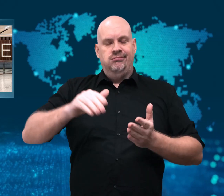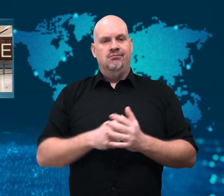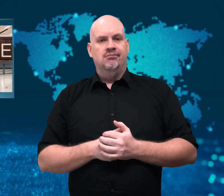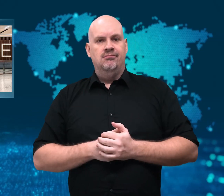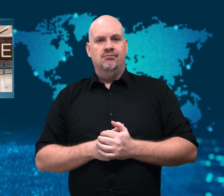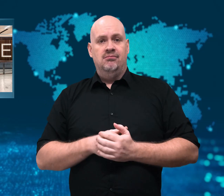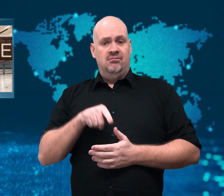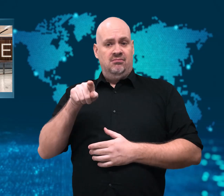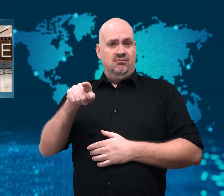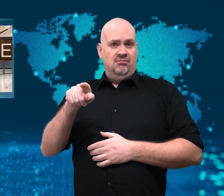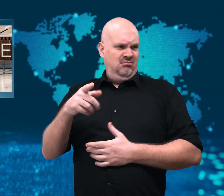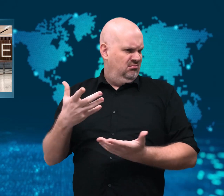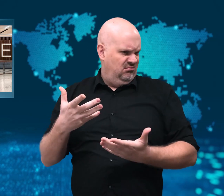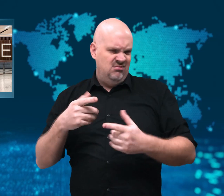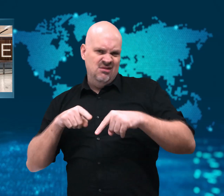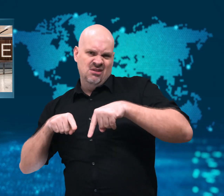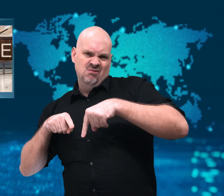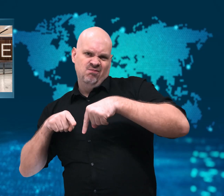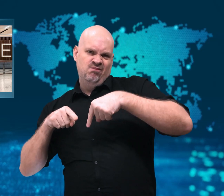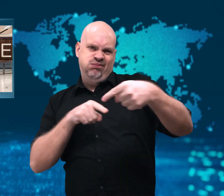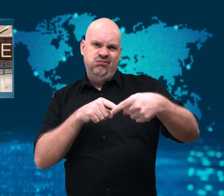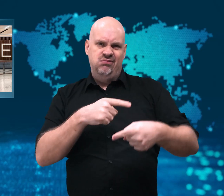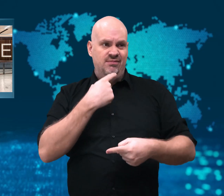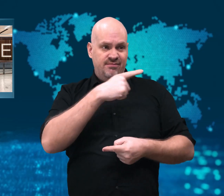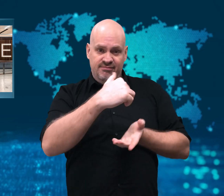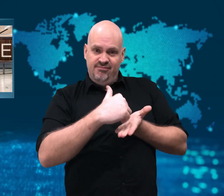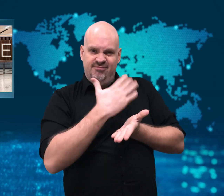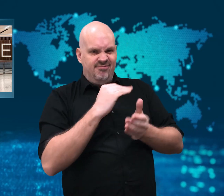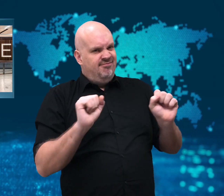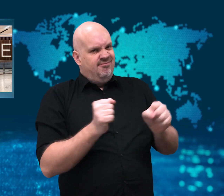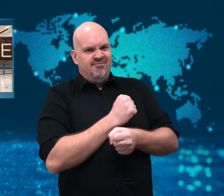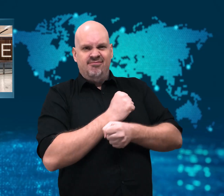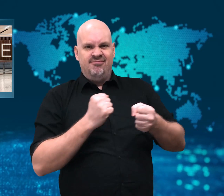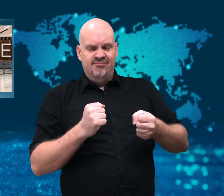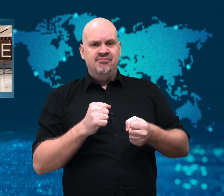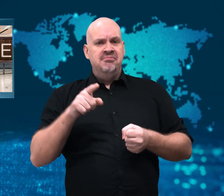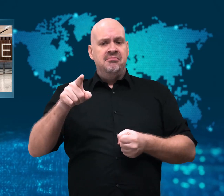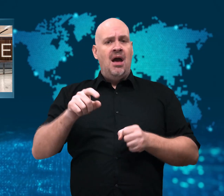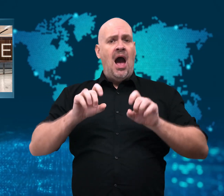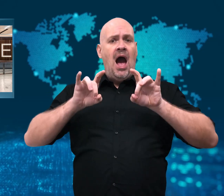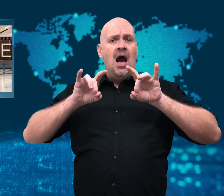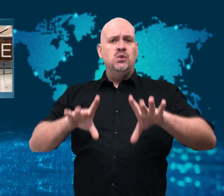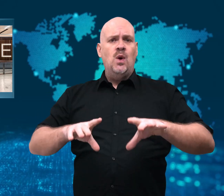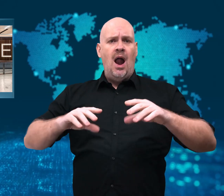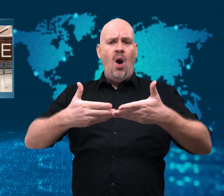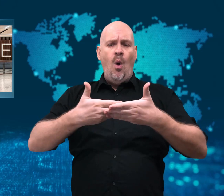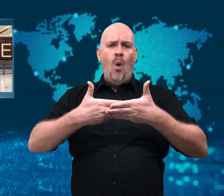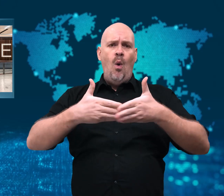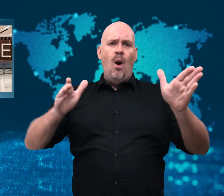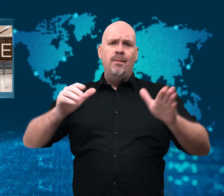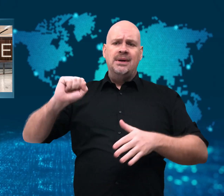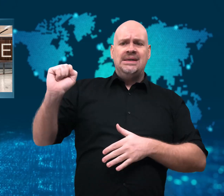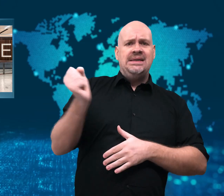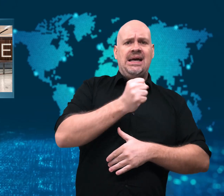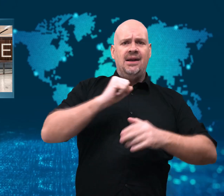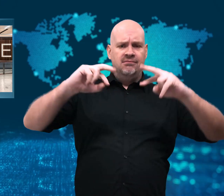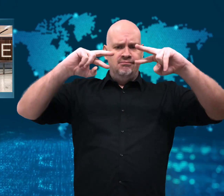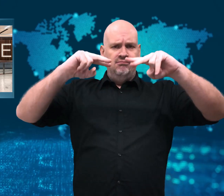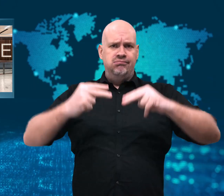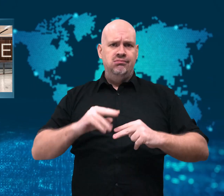his visa, arguing that a recent COVID-19 infection should allow